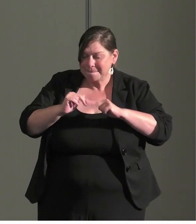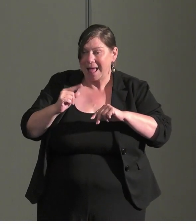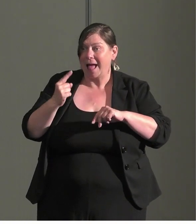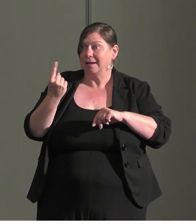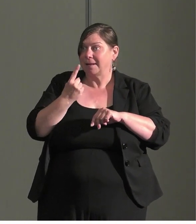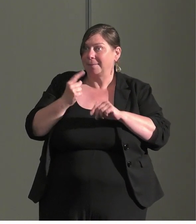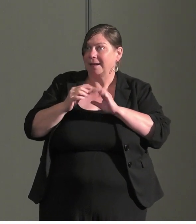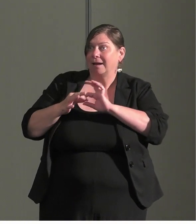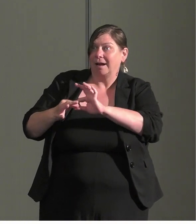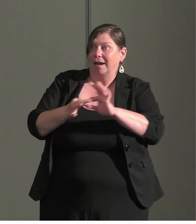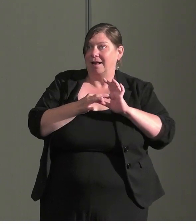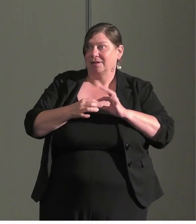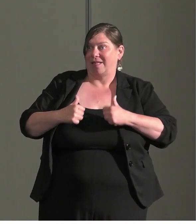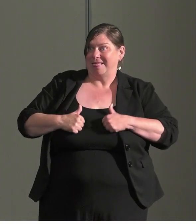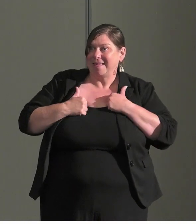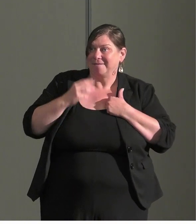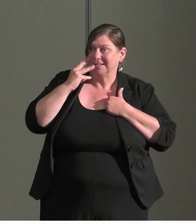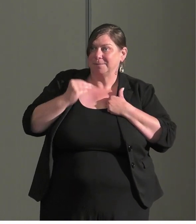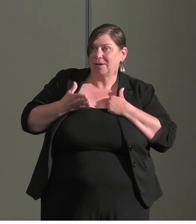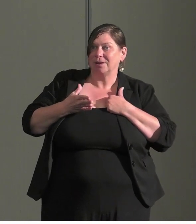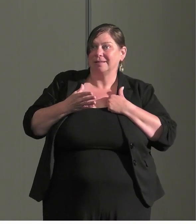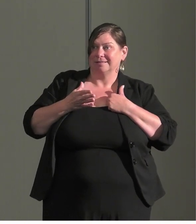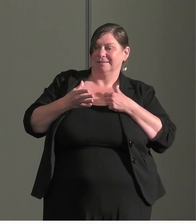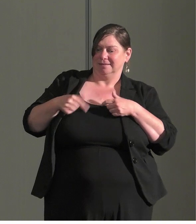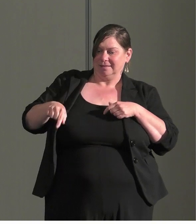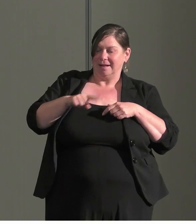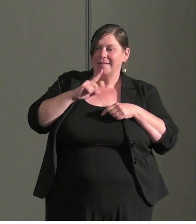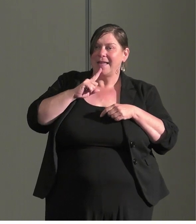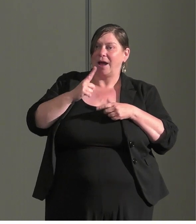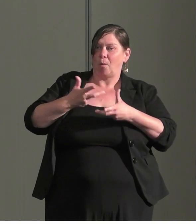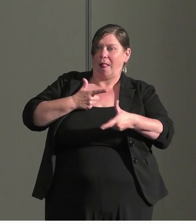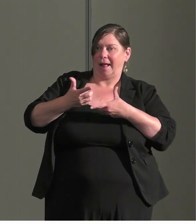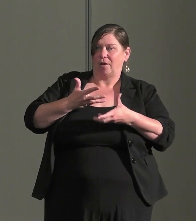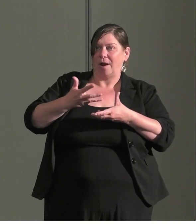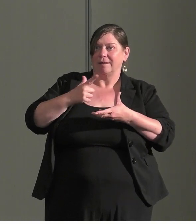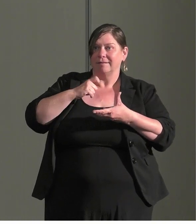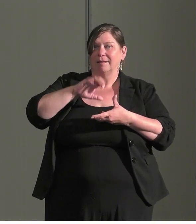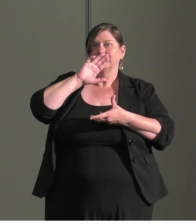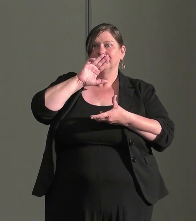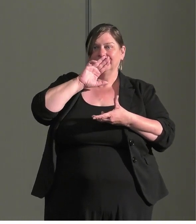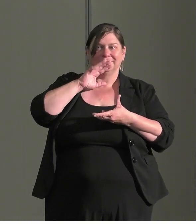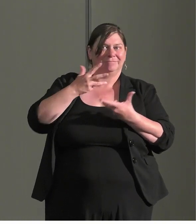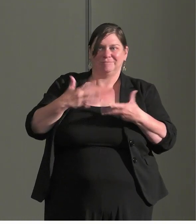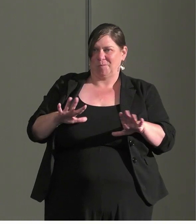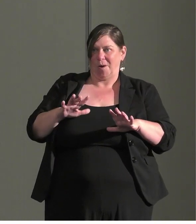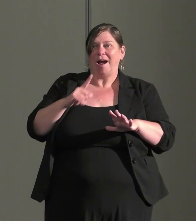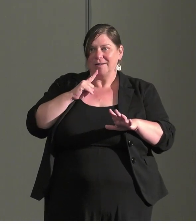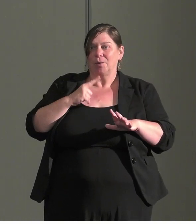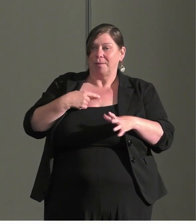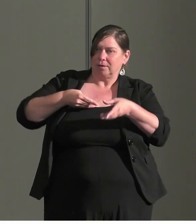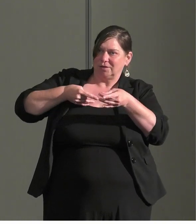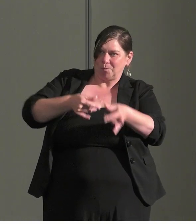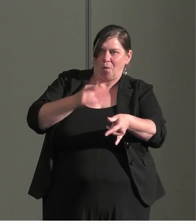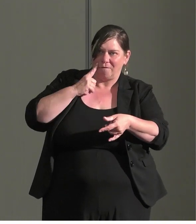lived experiences to insure it is not going to interact in a way with additional barriers. We